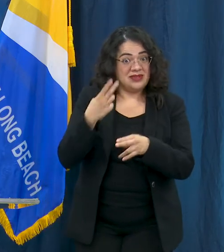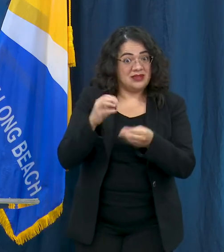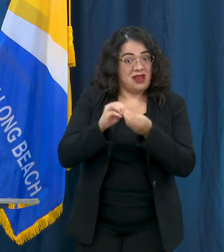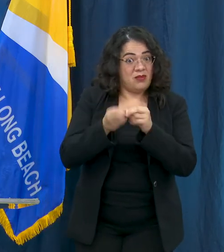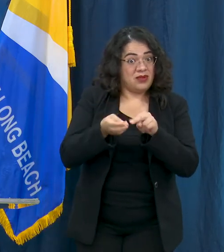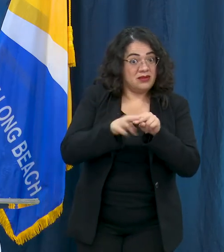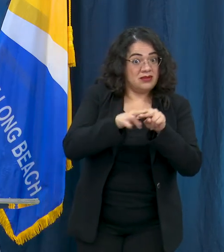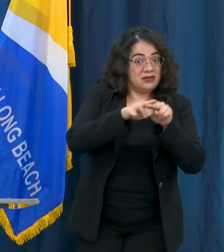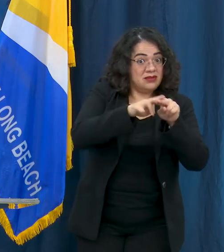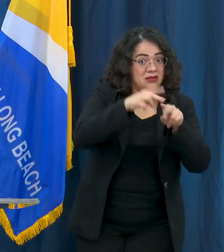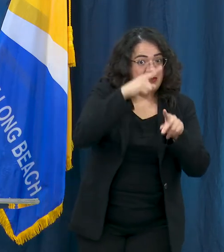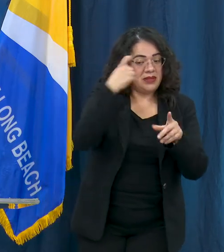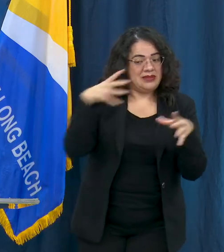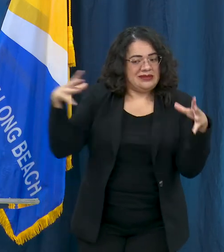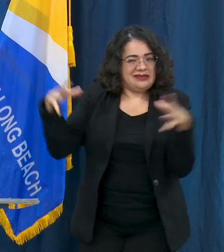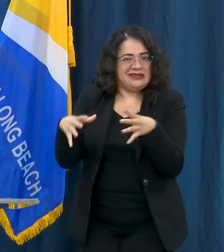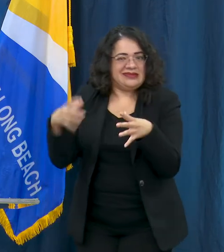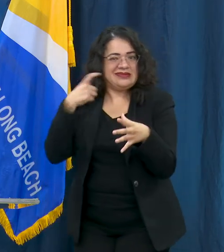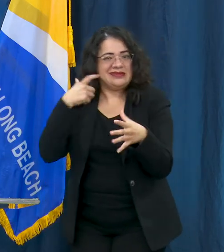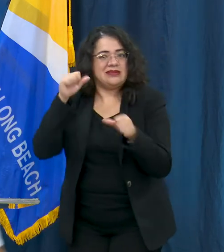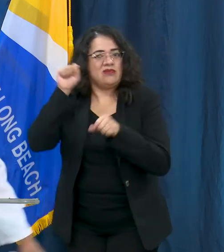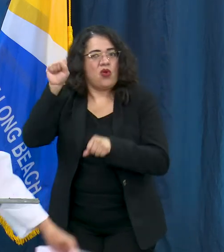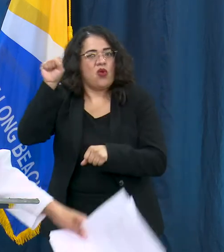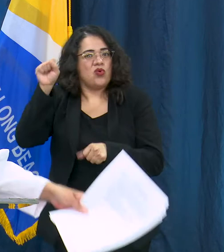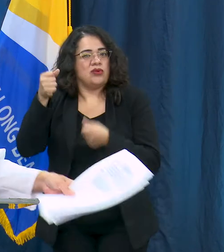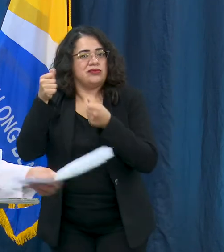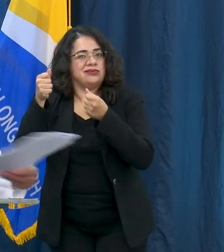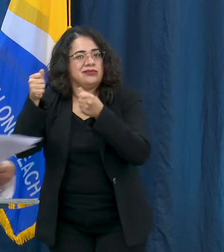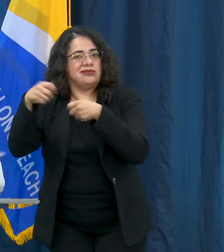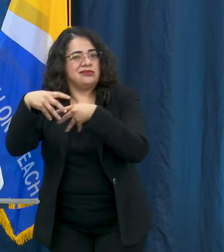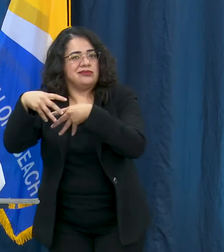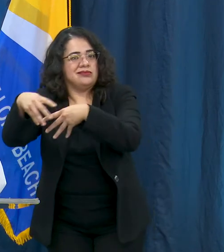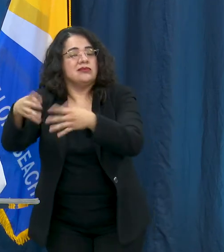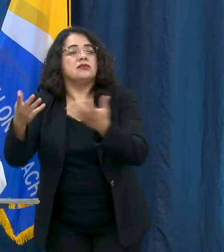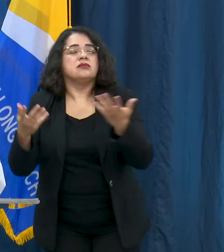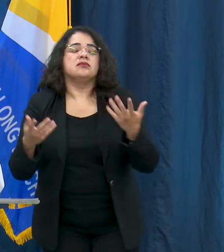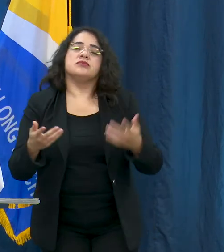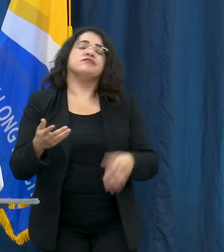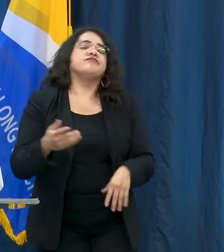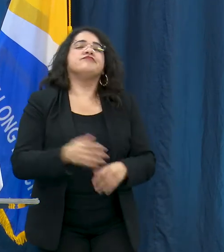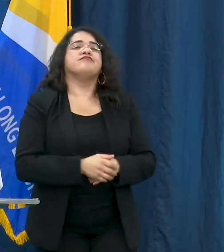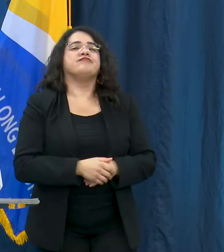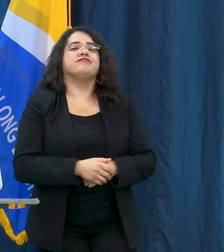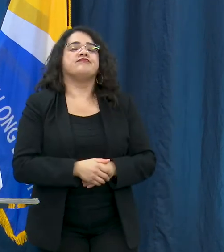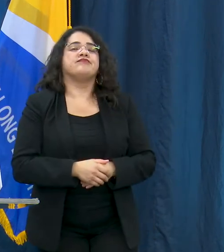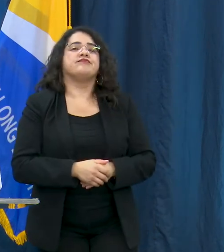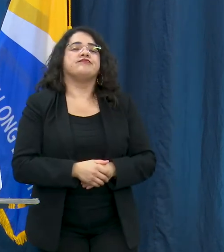Thank you, thank you for that question. We have not seen a